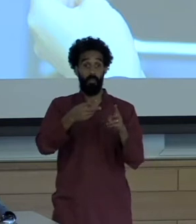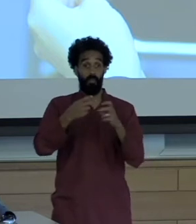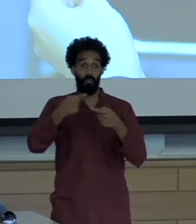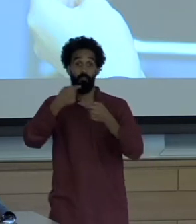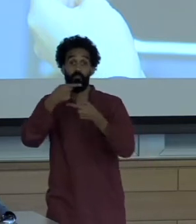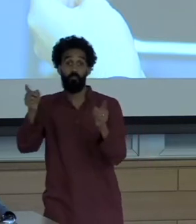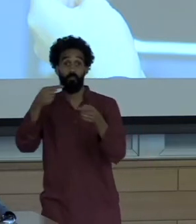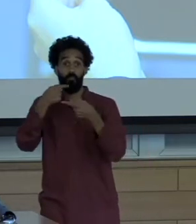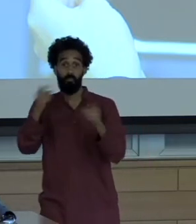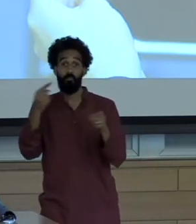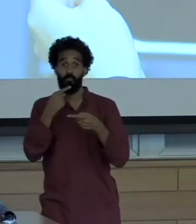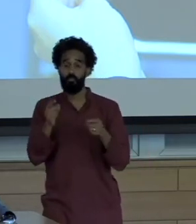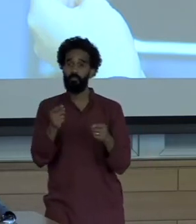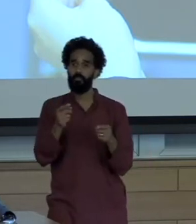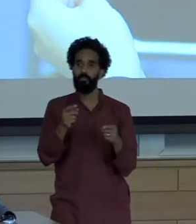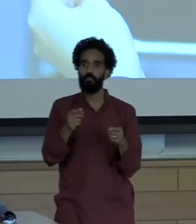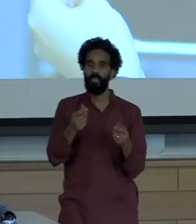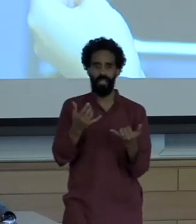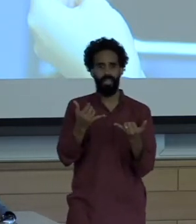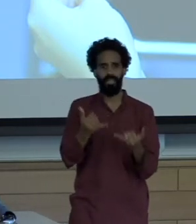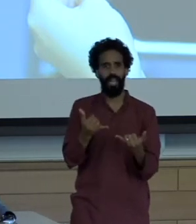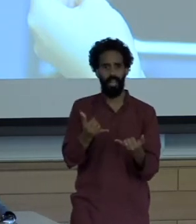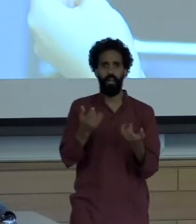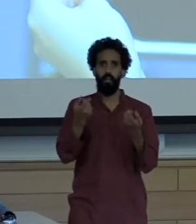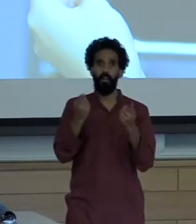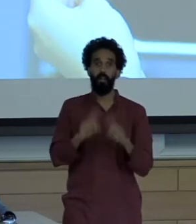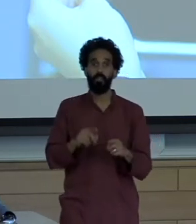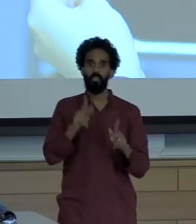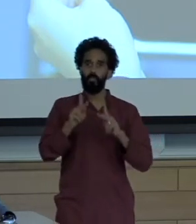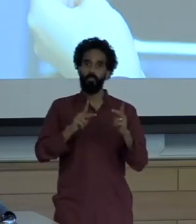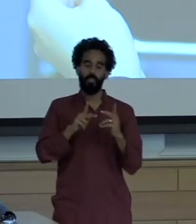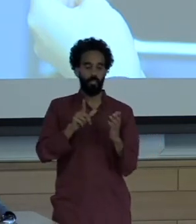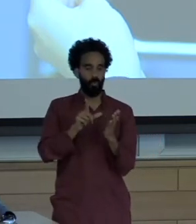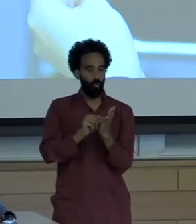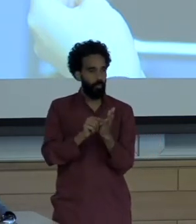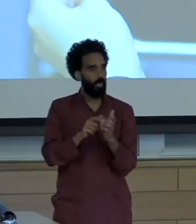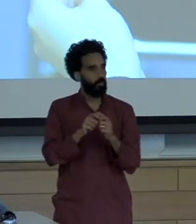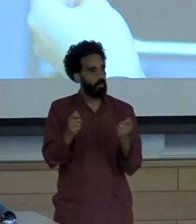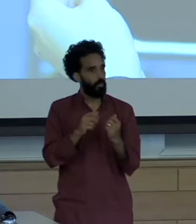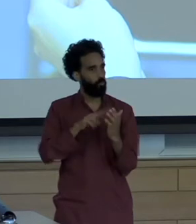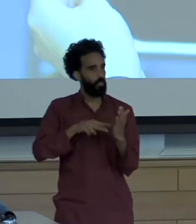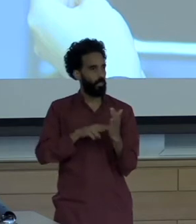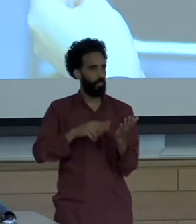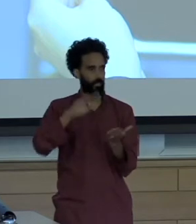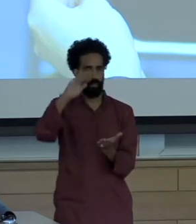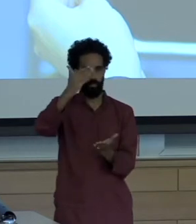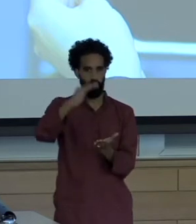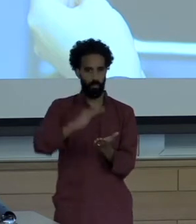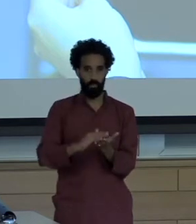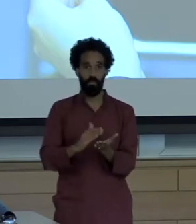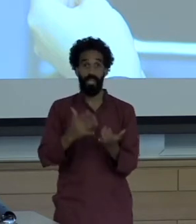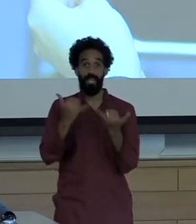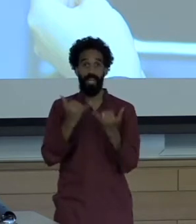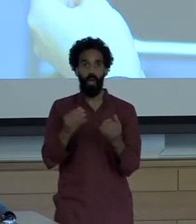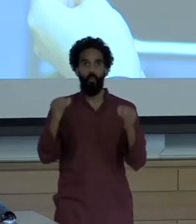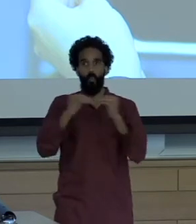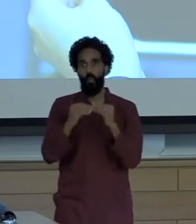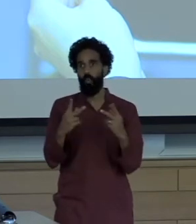Decline across the globe reporters and editors work with minimal resources in understaffed newsrooms and budget and personnel